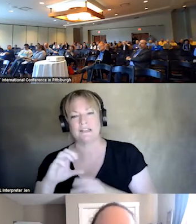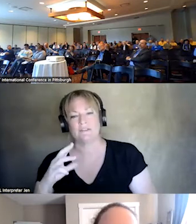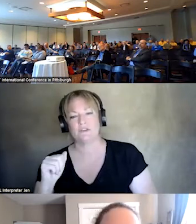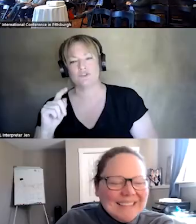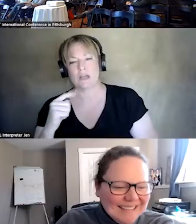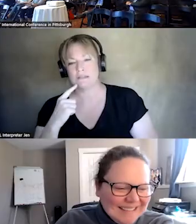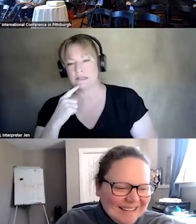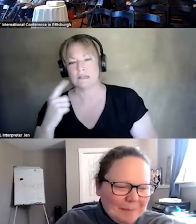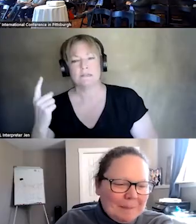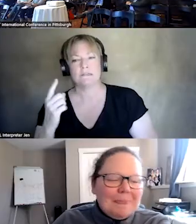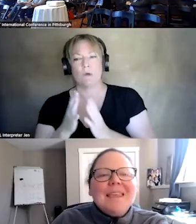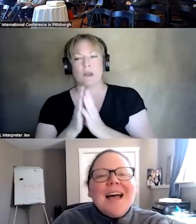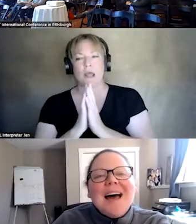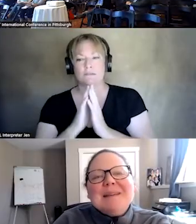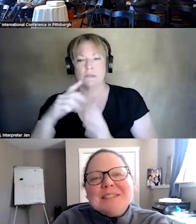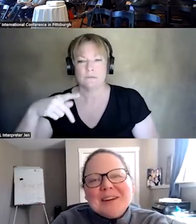SOMEONE ASKED WHAT ARE PEACE APPS. >> I'M SORRY.